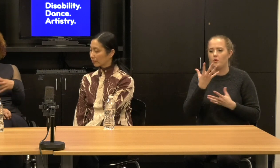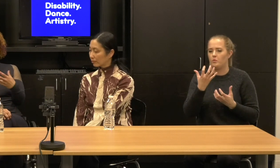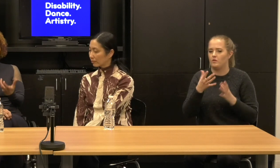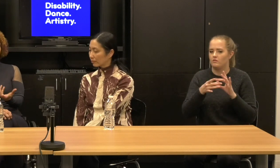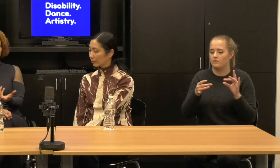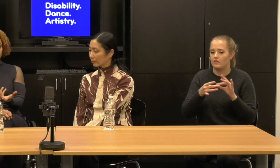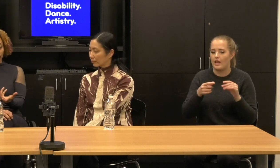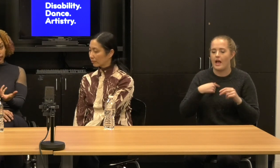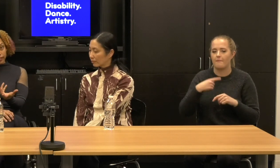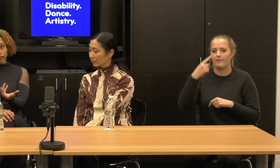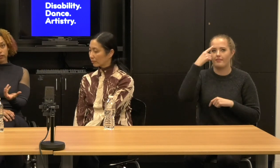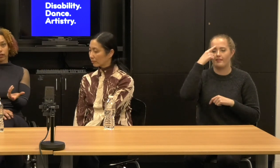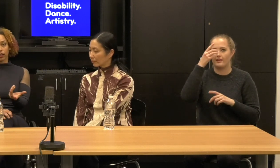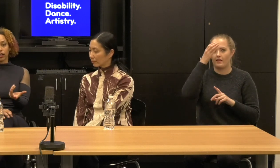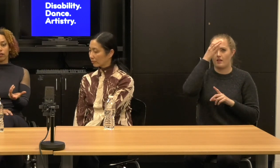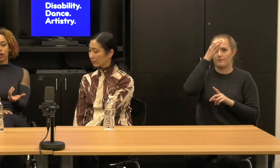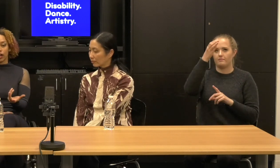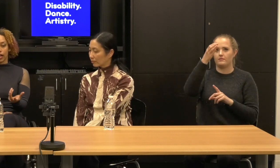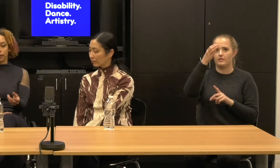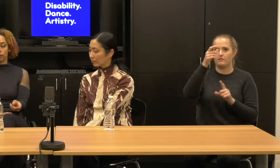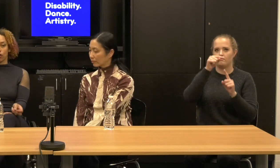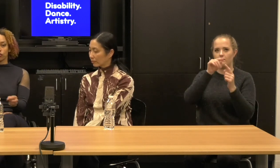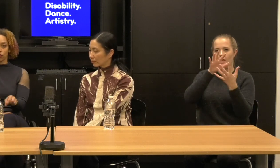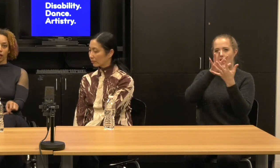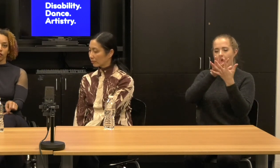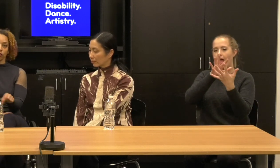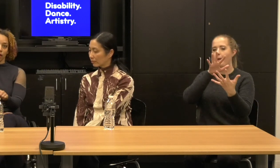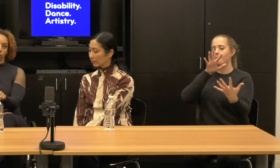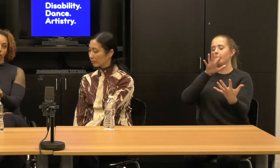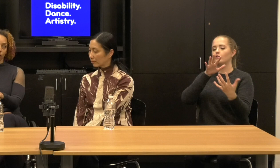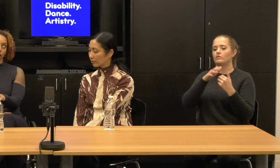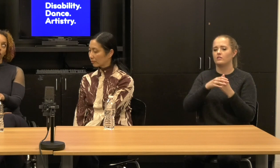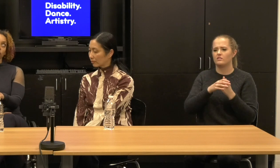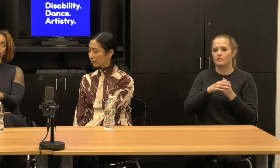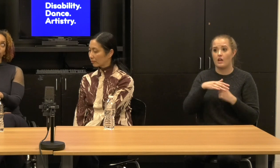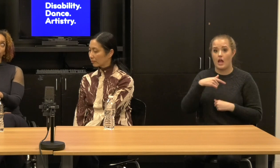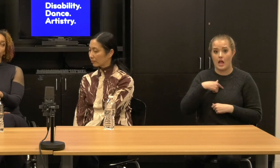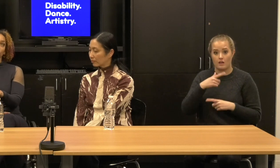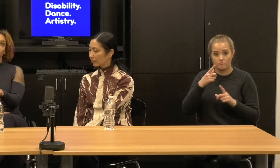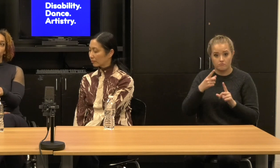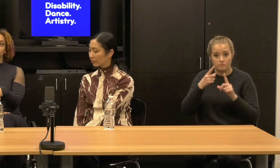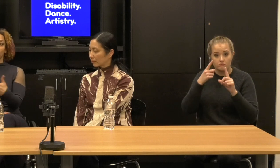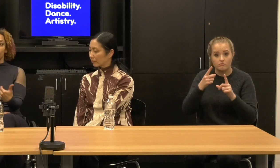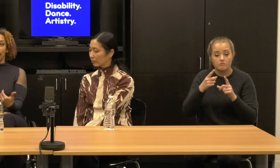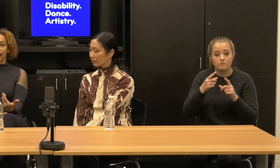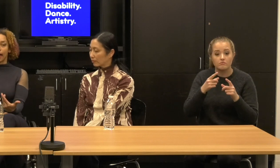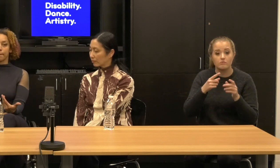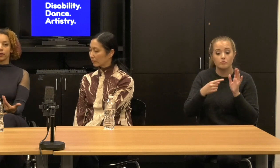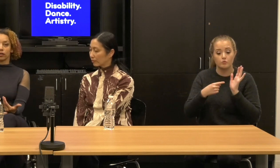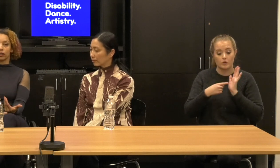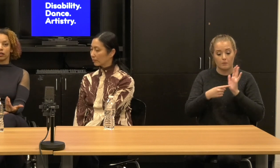and abstractly, I am not trying to represent who I am onstage.